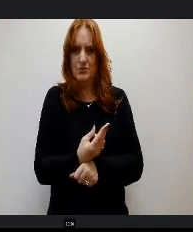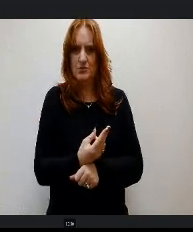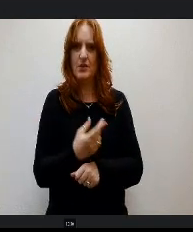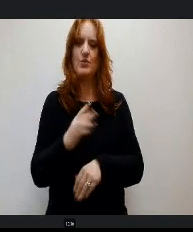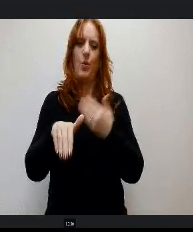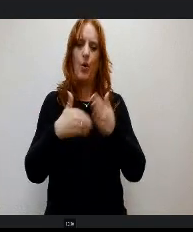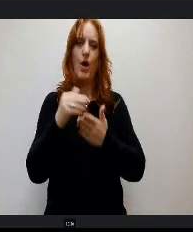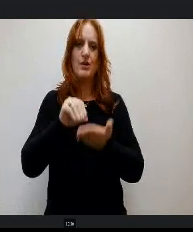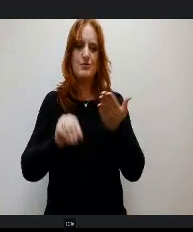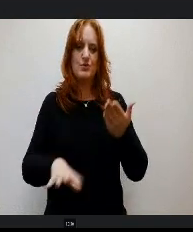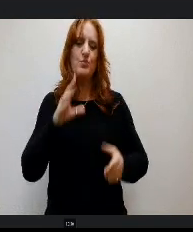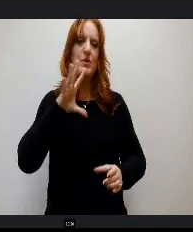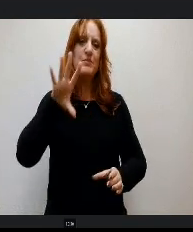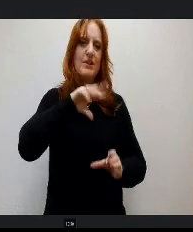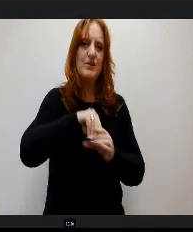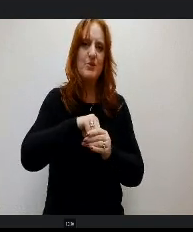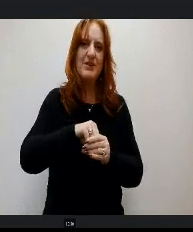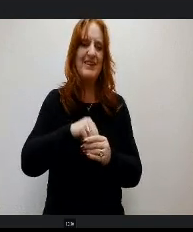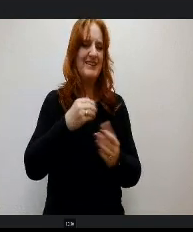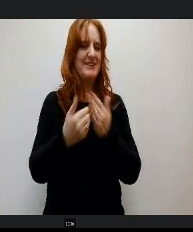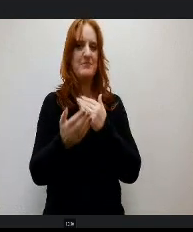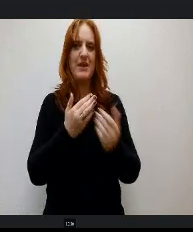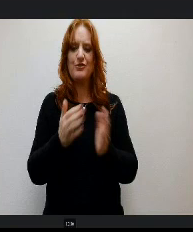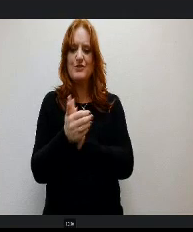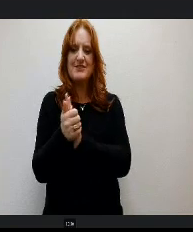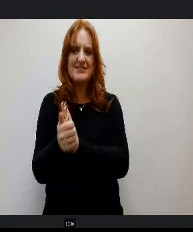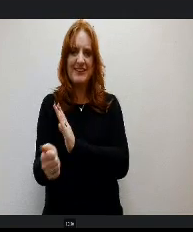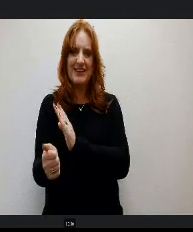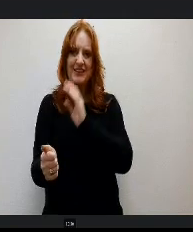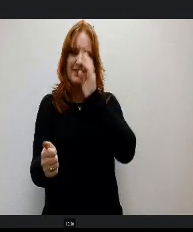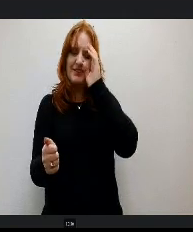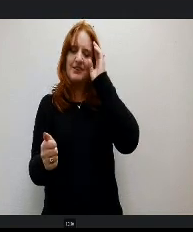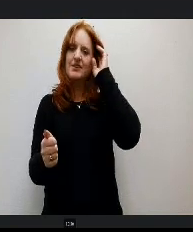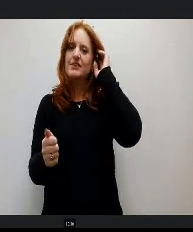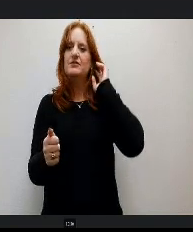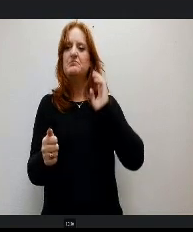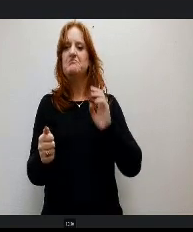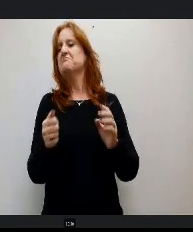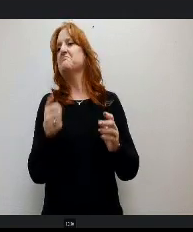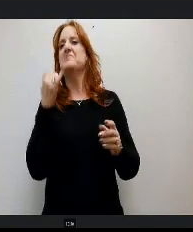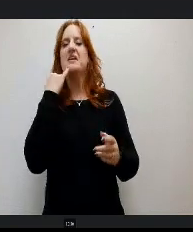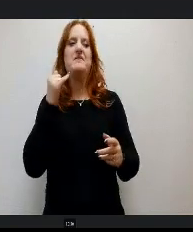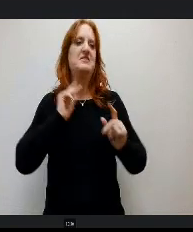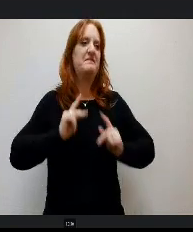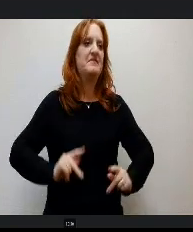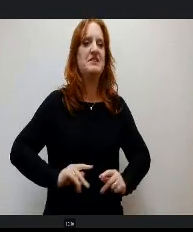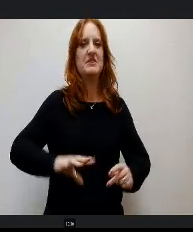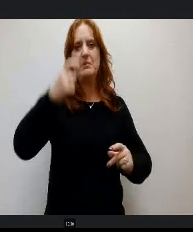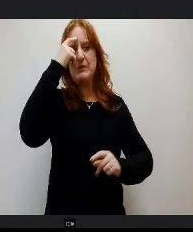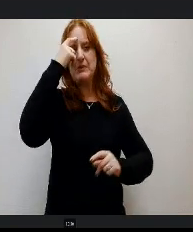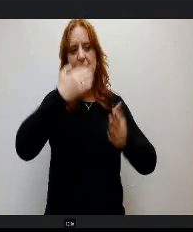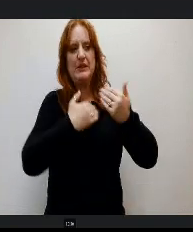Any skill set that we're talking about developing? No matter what any kind of physical or mental limitations you have, you could develop